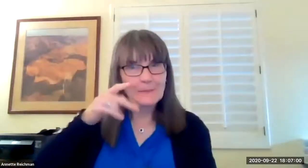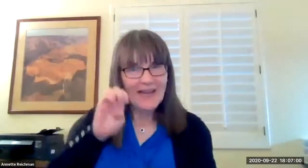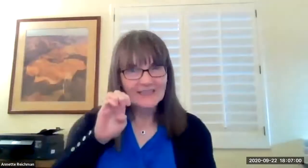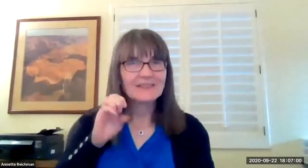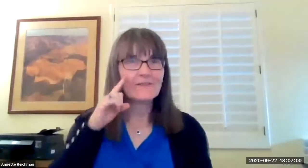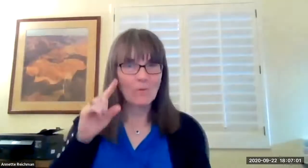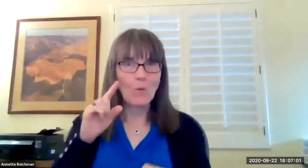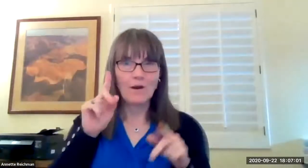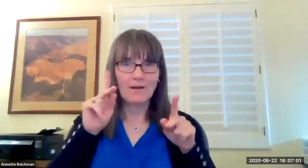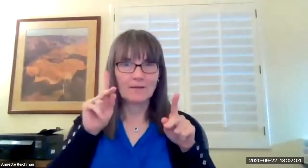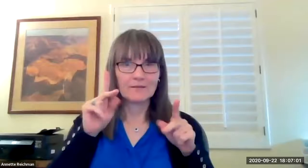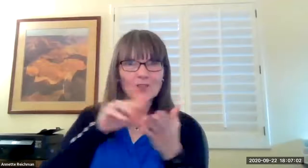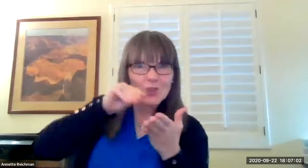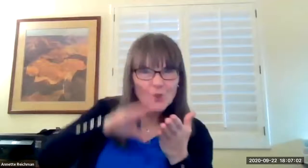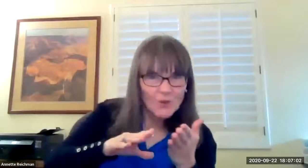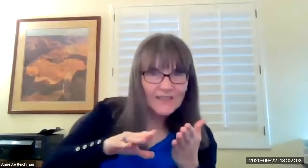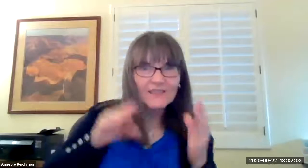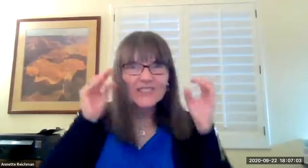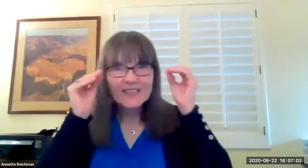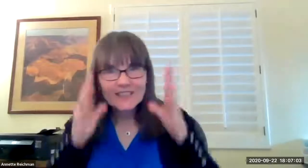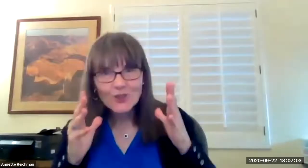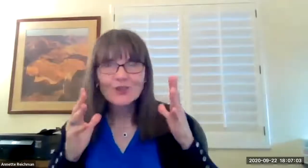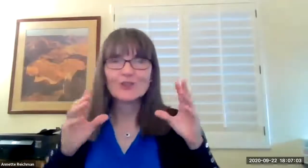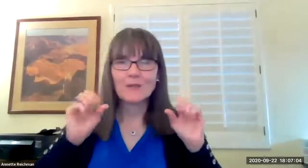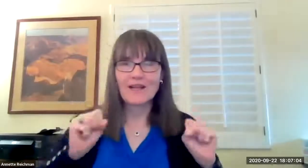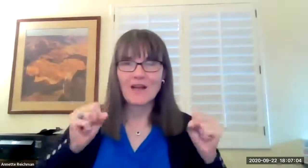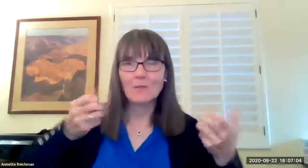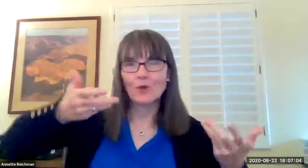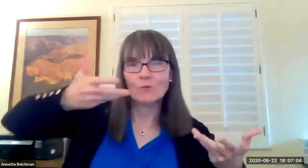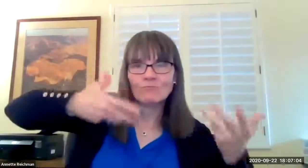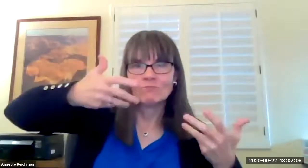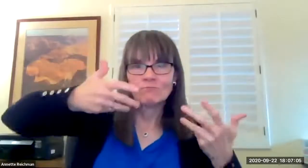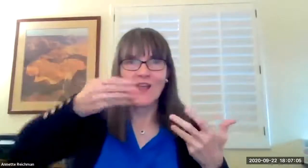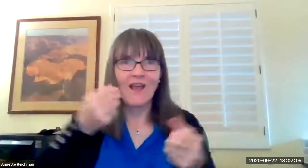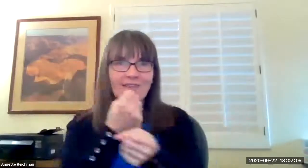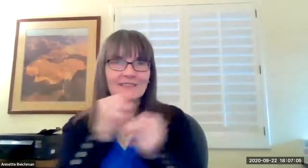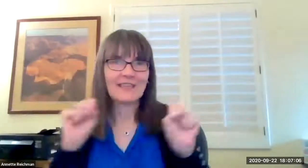distance guidelines we were going to have ppe set up for our